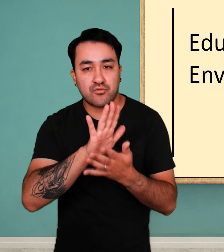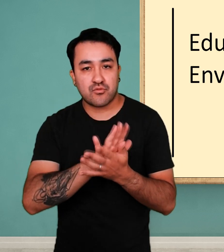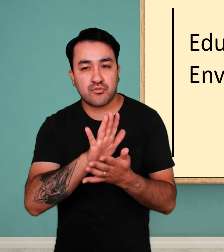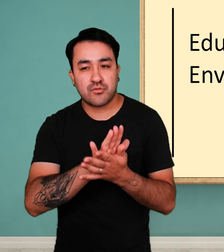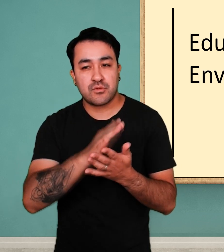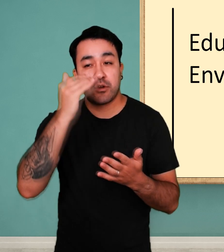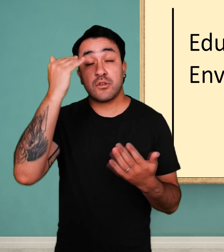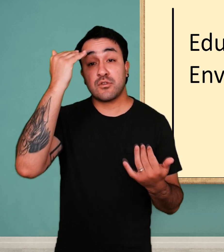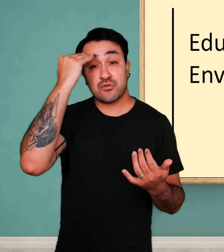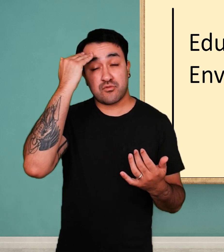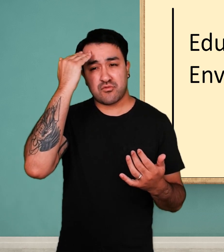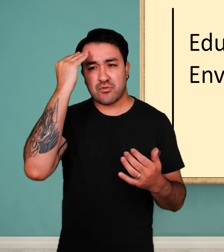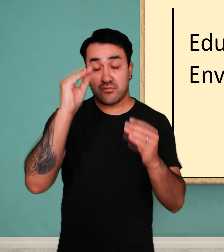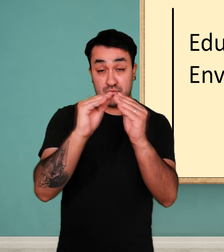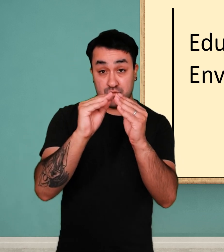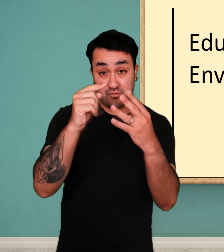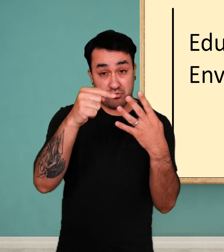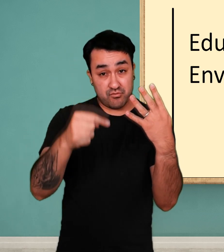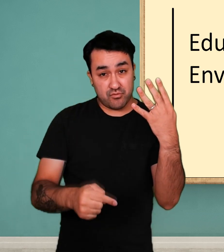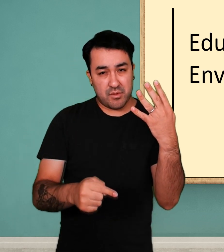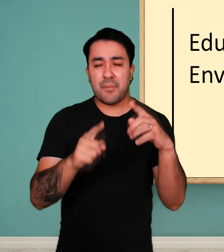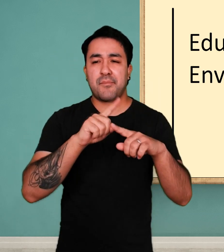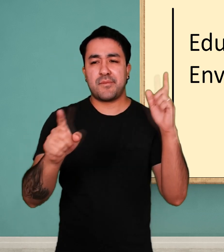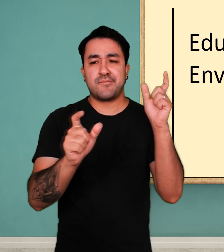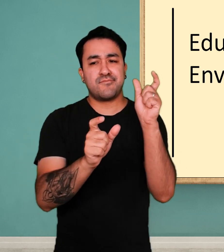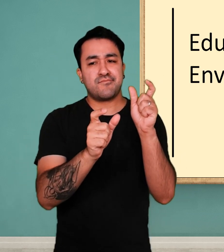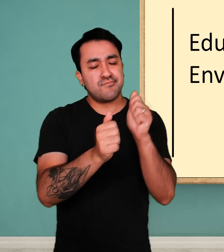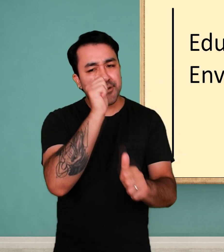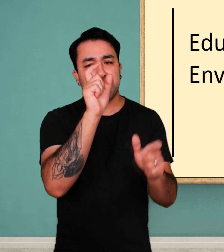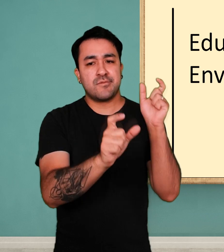even more classifications of education that the general public does not know about?